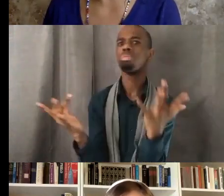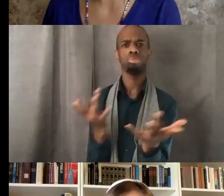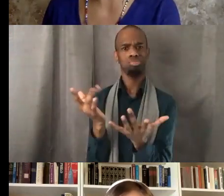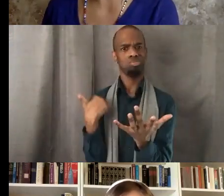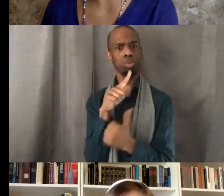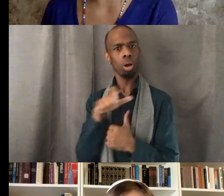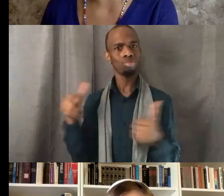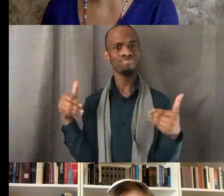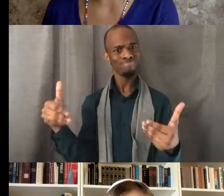and so victoria ascerta.